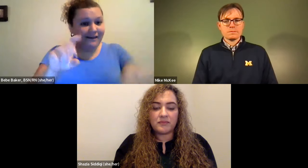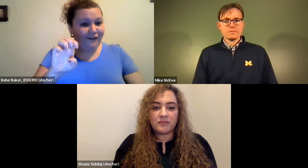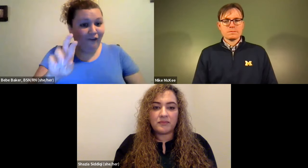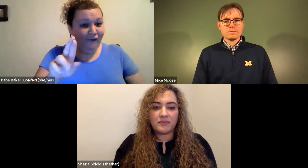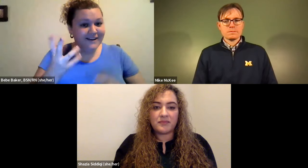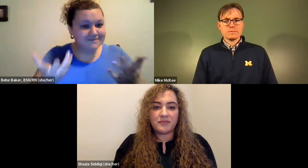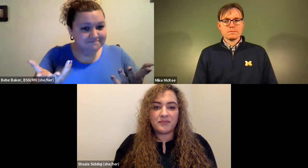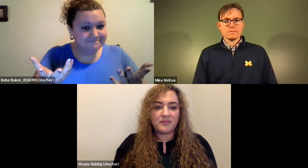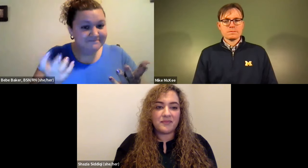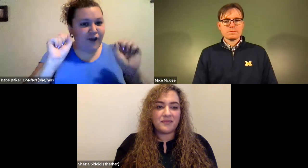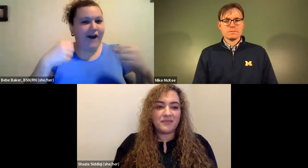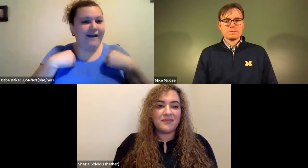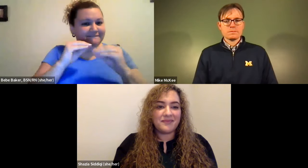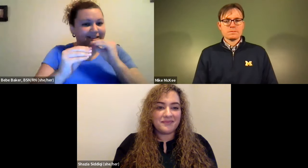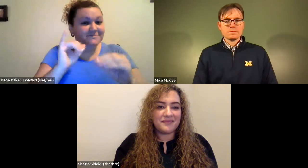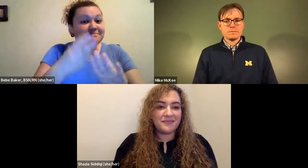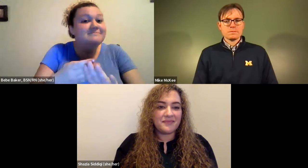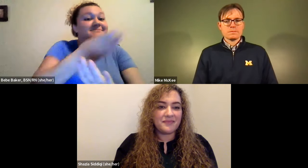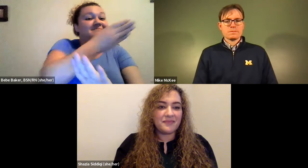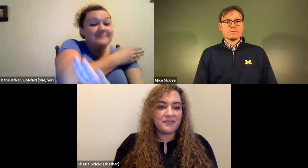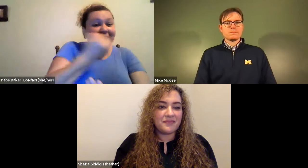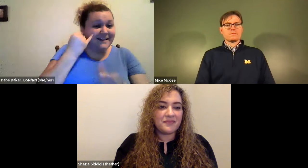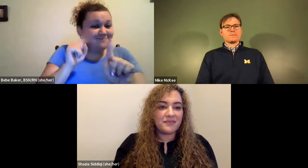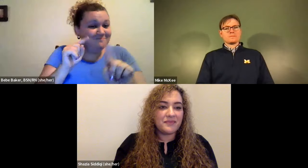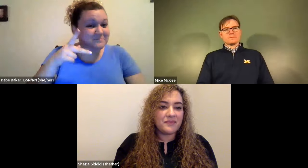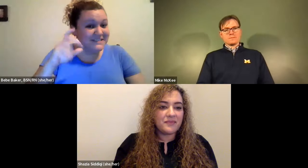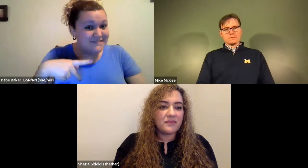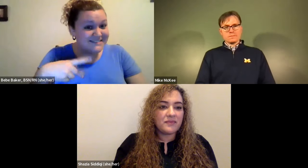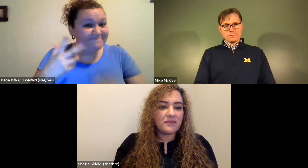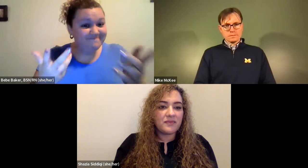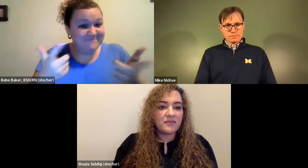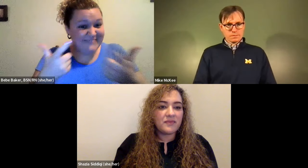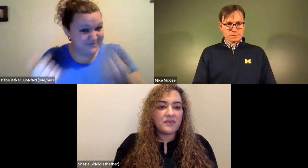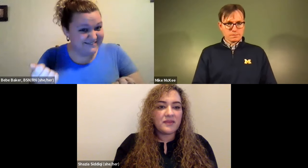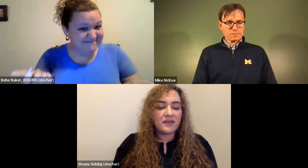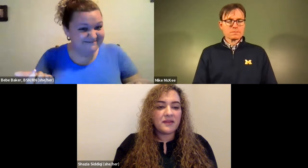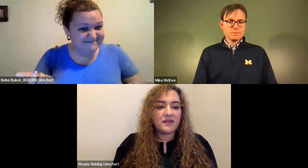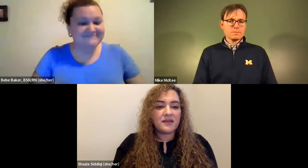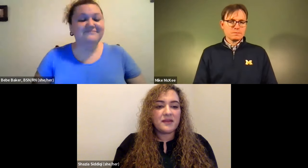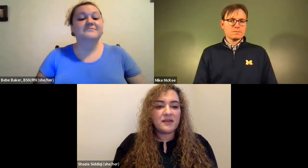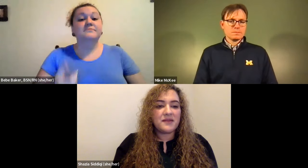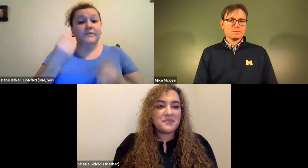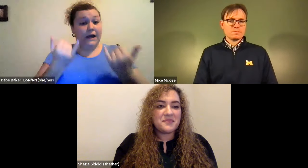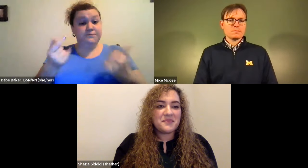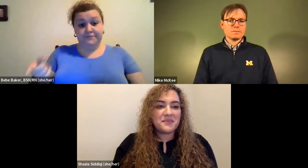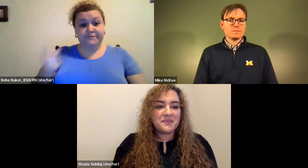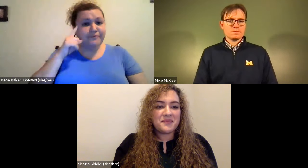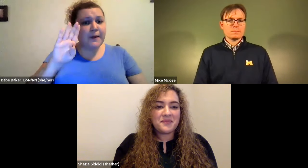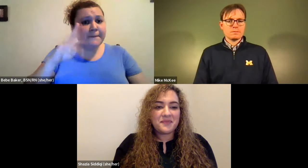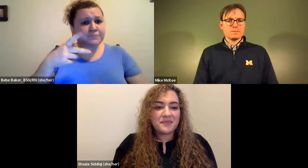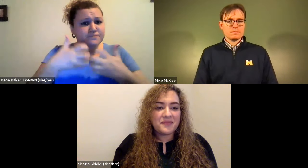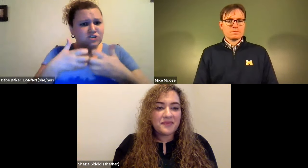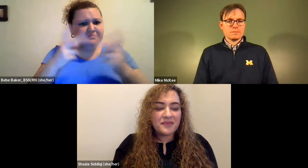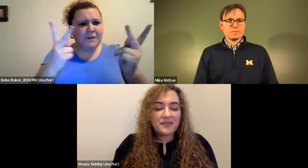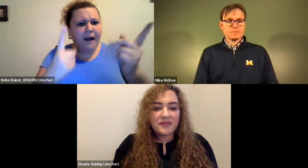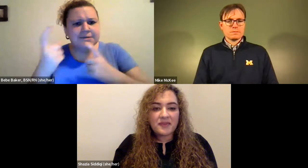Cristine Saunders: So, usually if something serious comes up they go to the emergency room, but you could fix things before if you go to your family physician regularly.